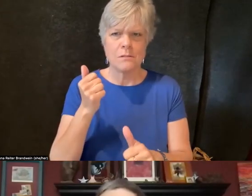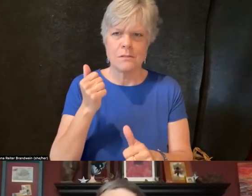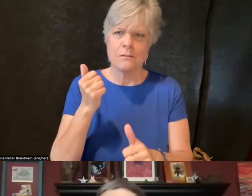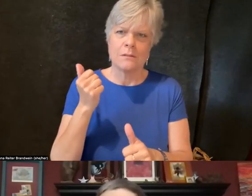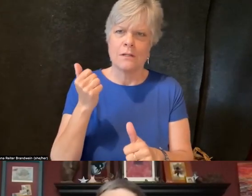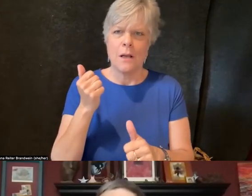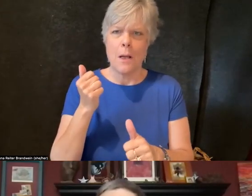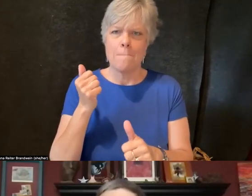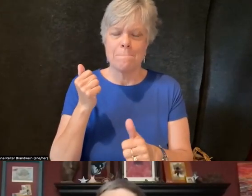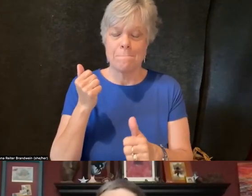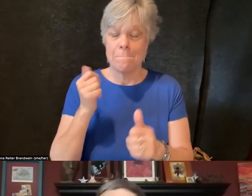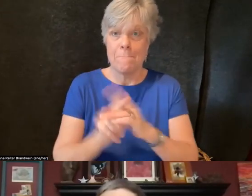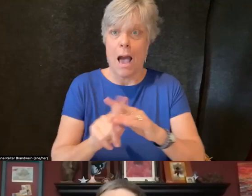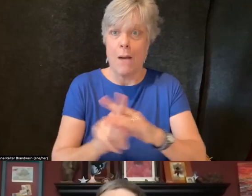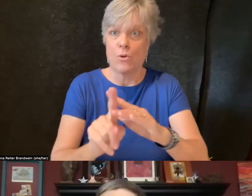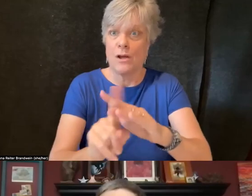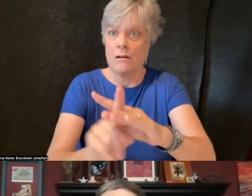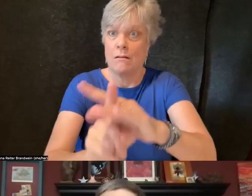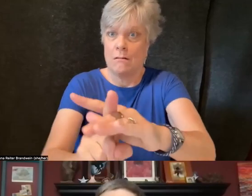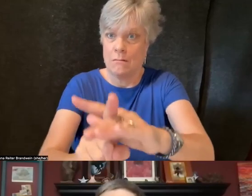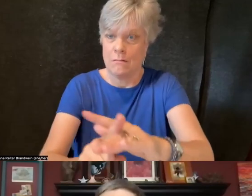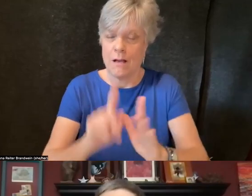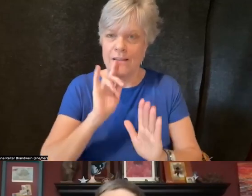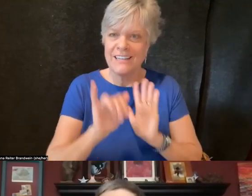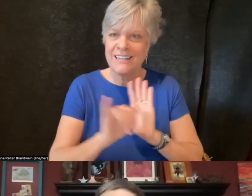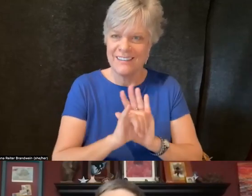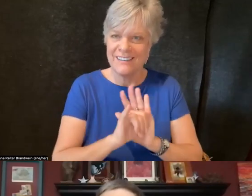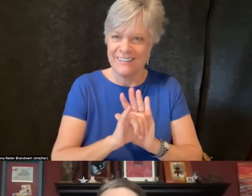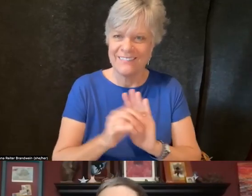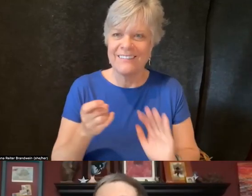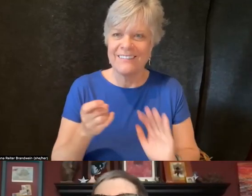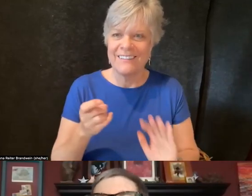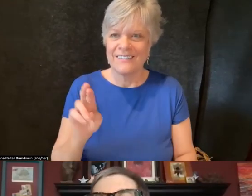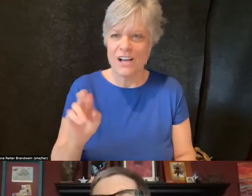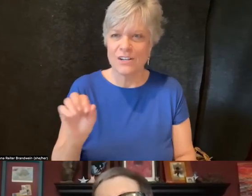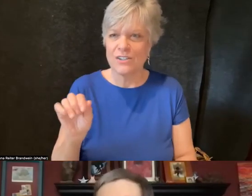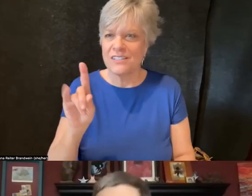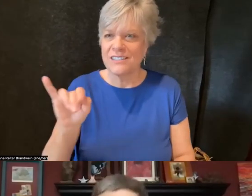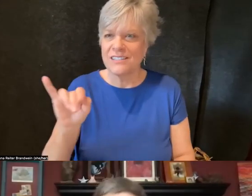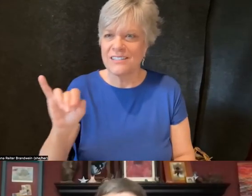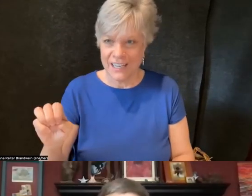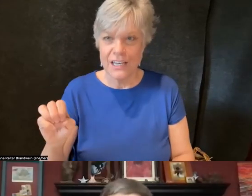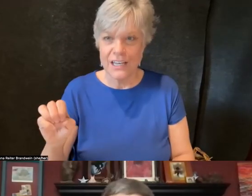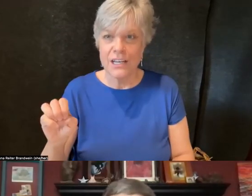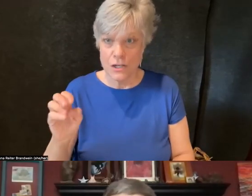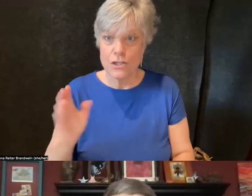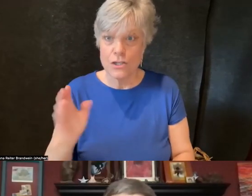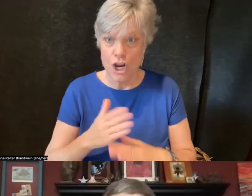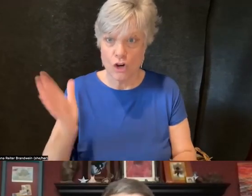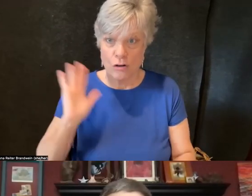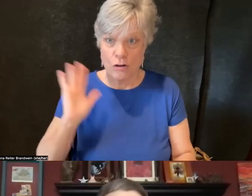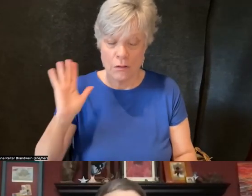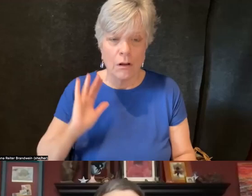And as Dr. Sandie Yi had shared earlier, a lot of times disability is seen in such a negative